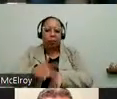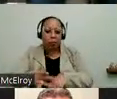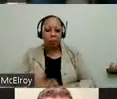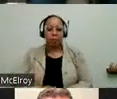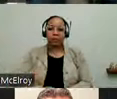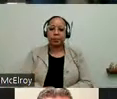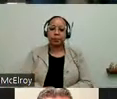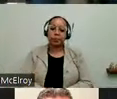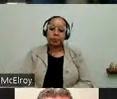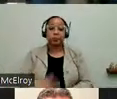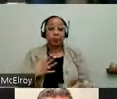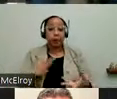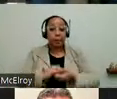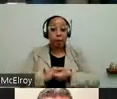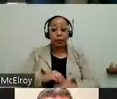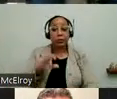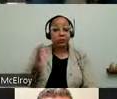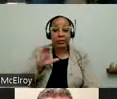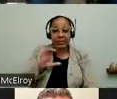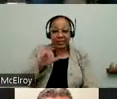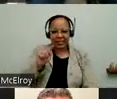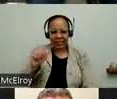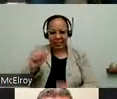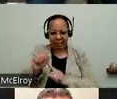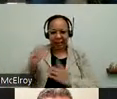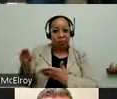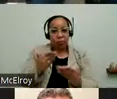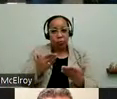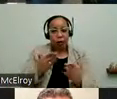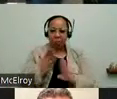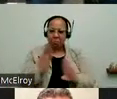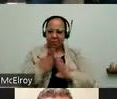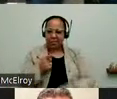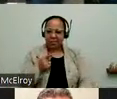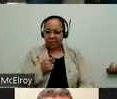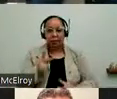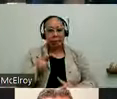And ten we also had a CTA bus so the people could see the different